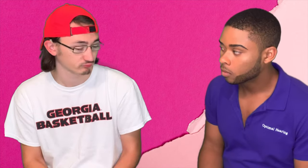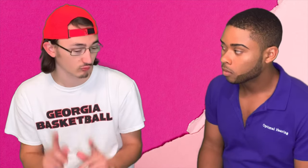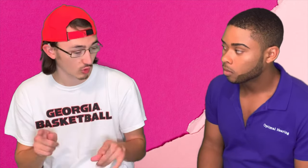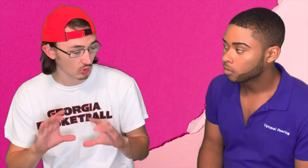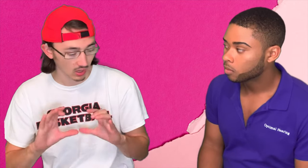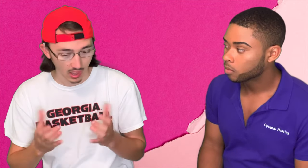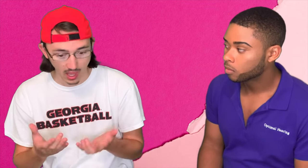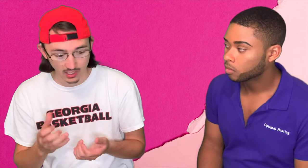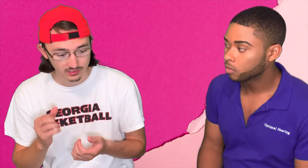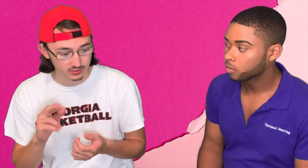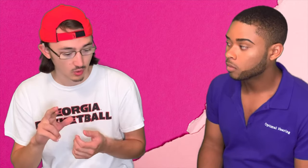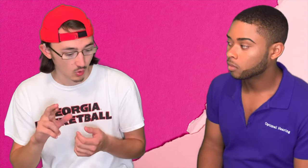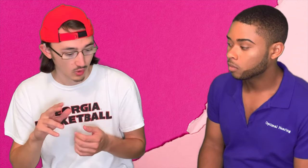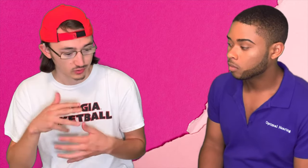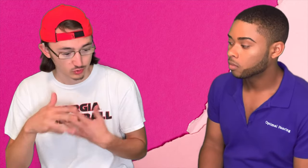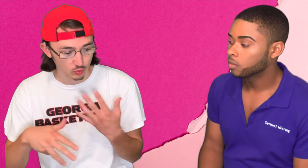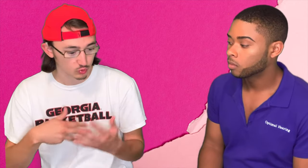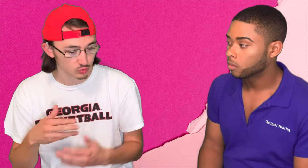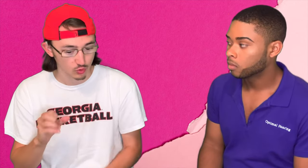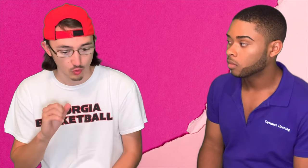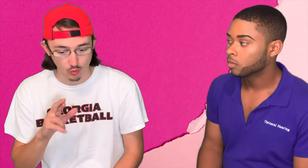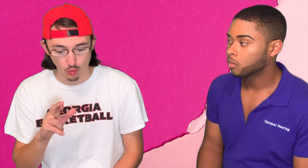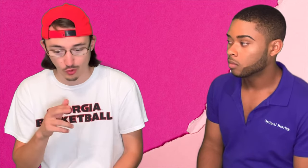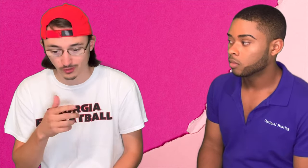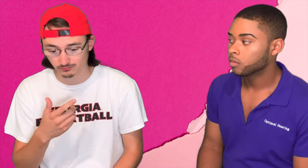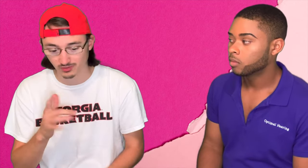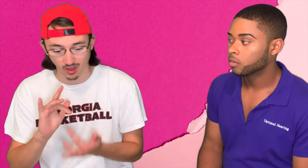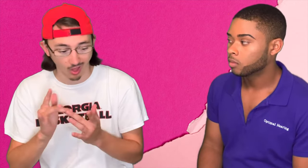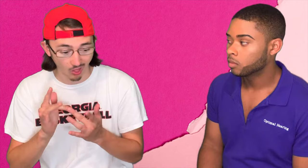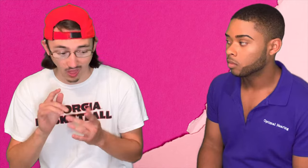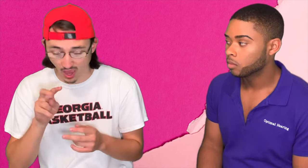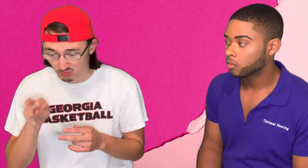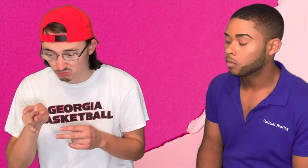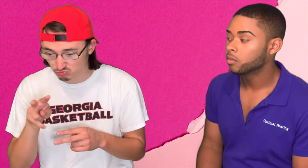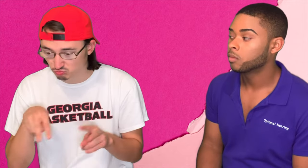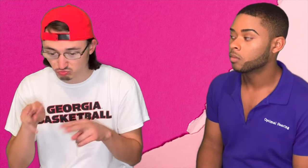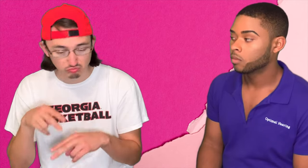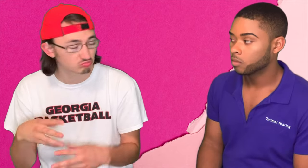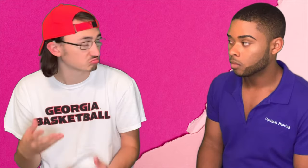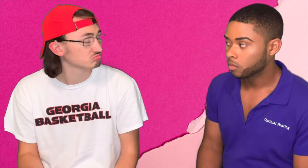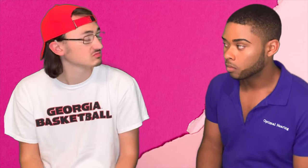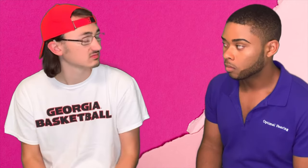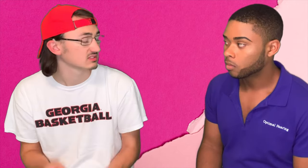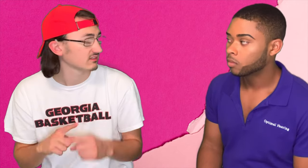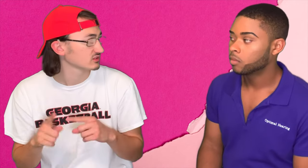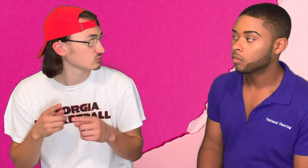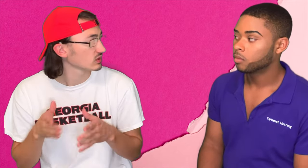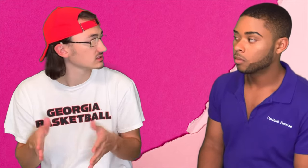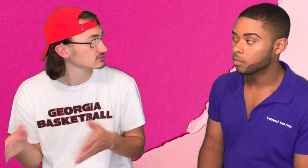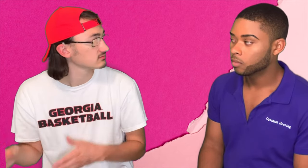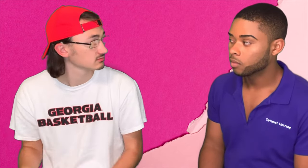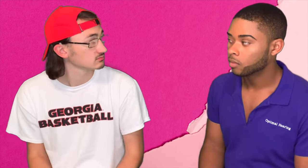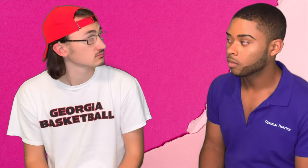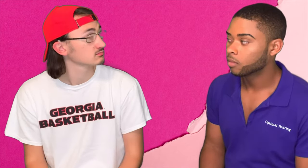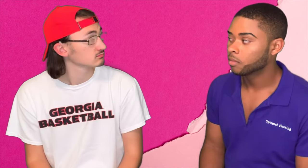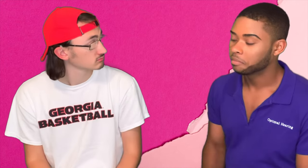Luke: Go to ASL classes or socials or look at online sources is a different way to learn. Bryce: Okay.